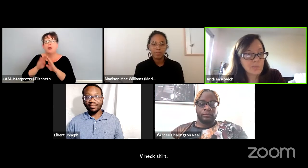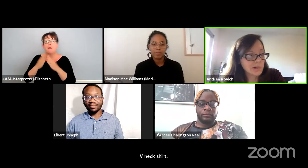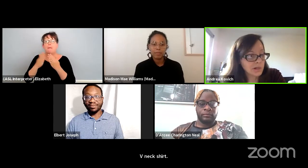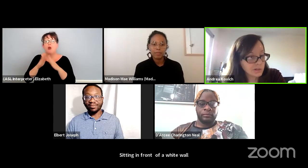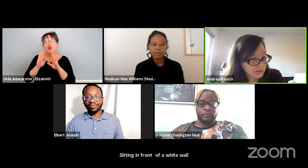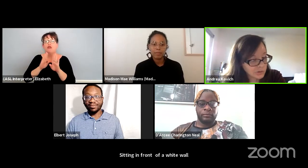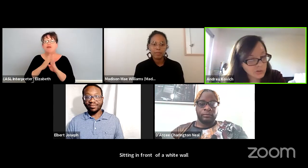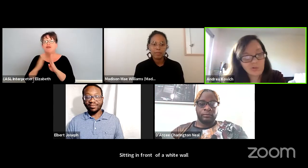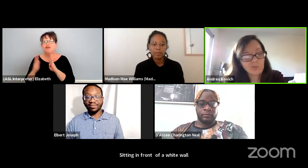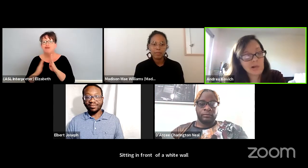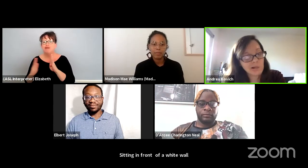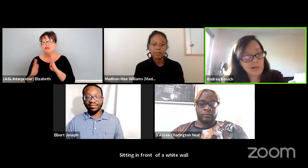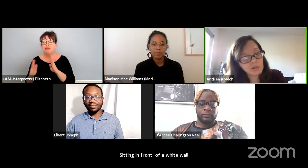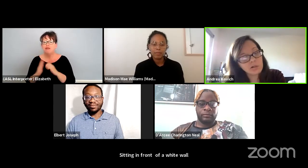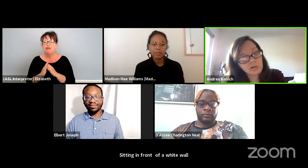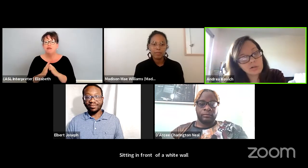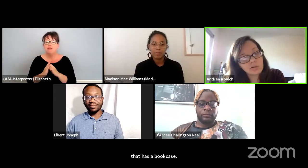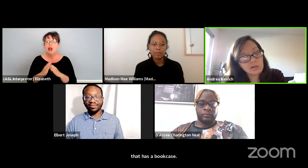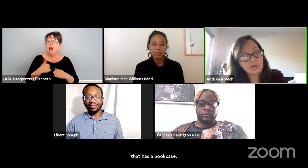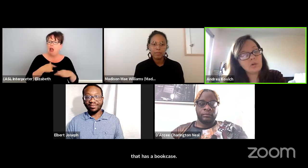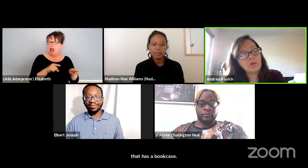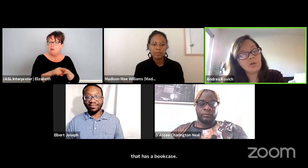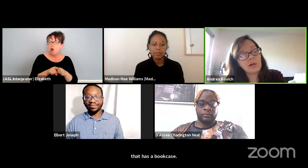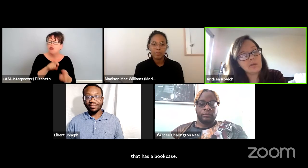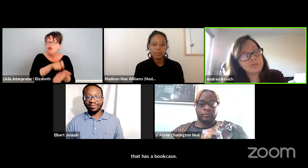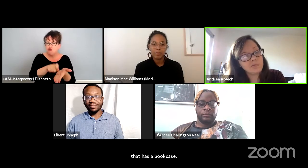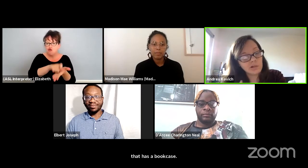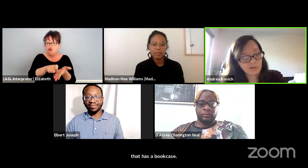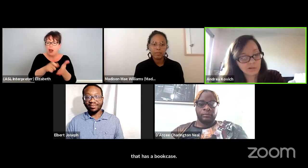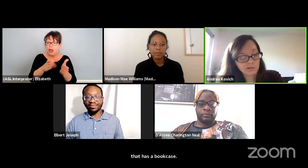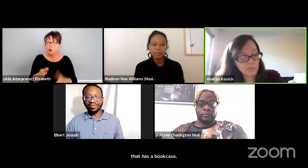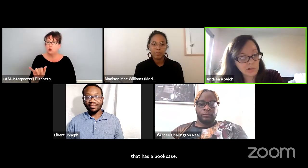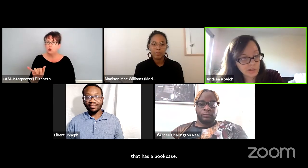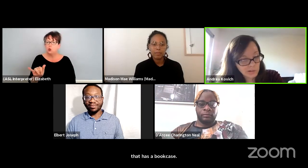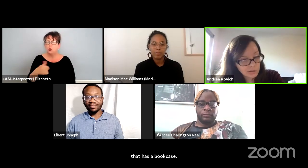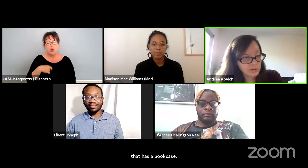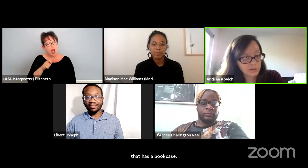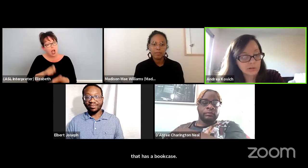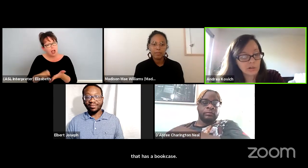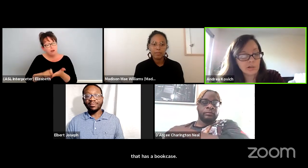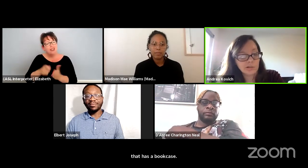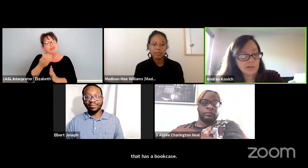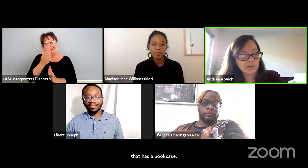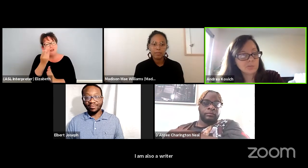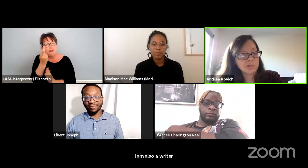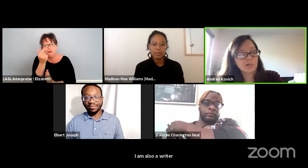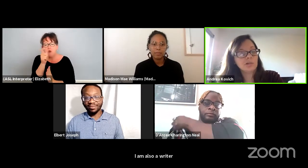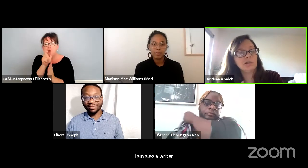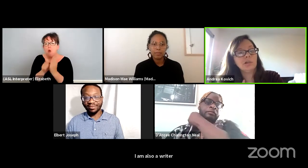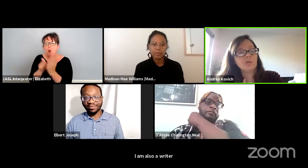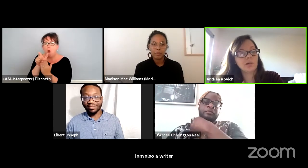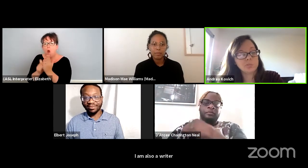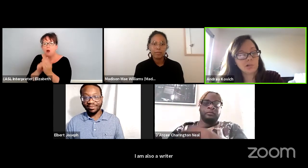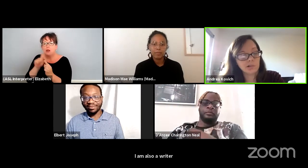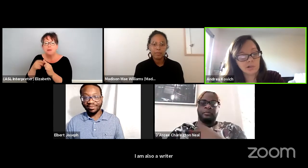I'm also a writer. So I've written some articles on disability representation